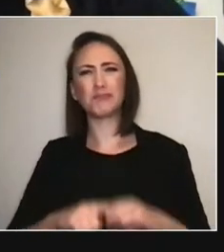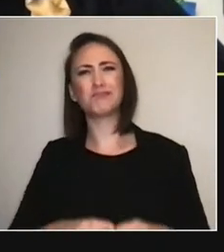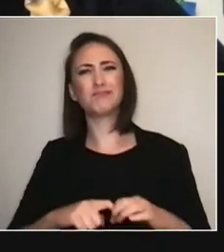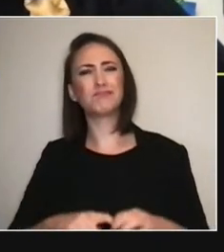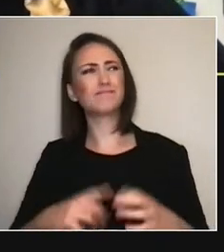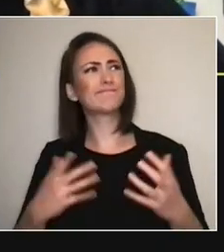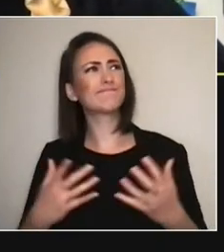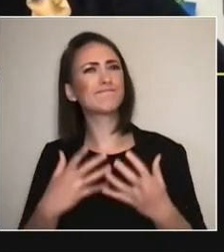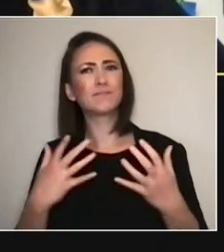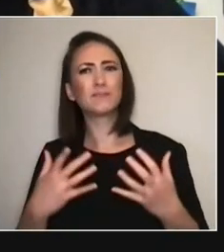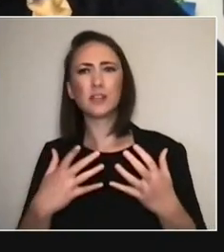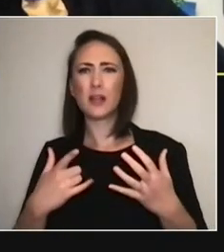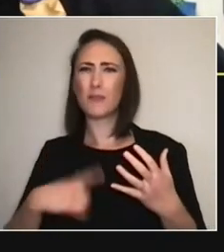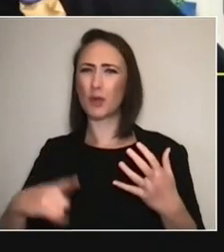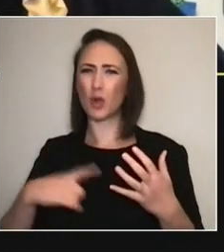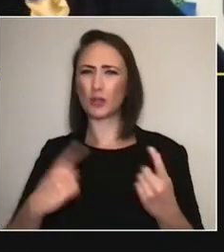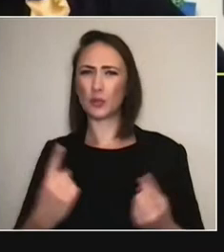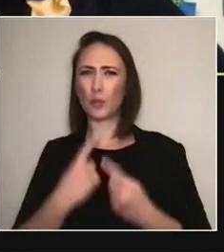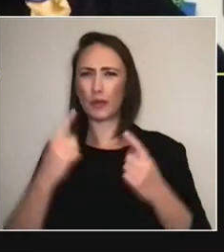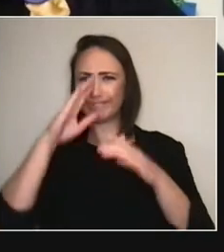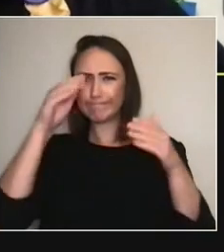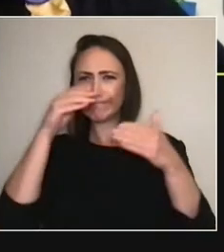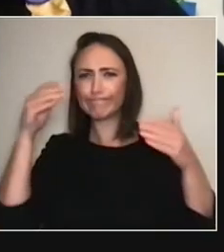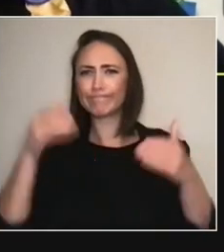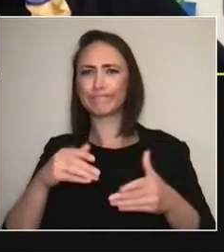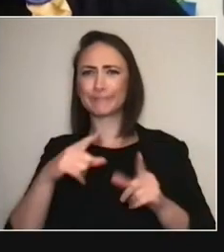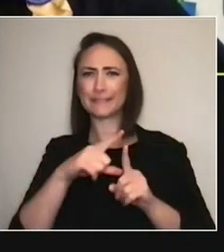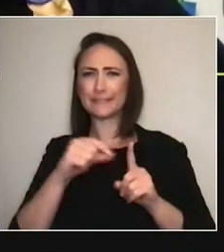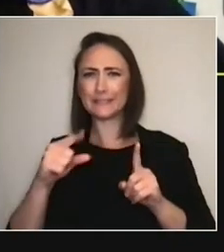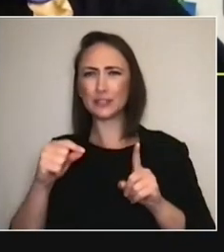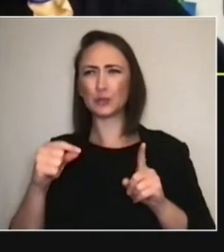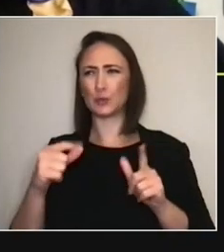I don't know, advanced or exciting or something like that,